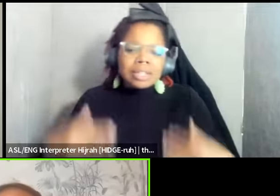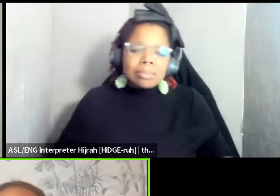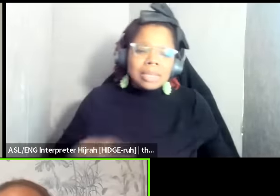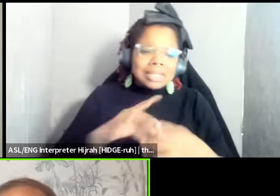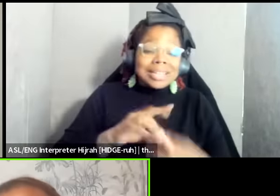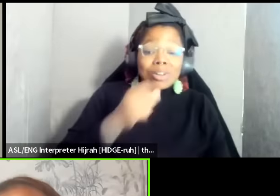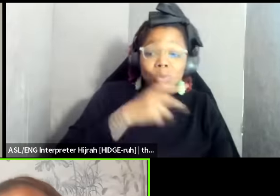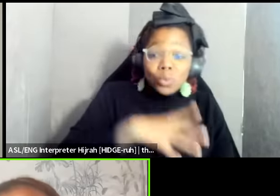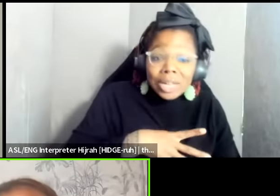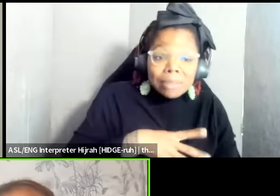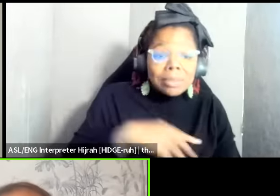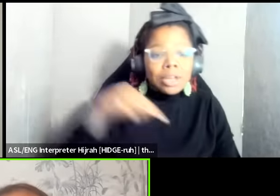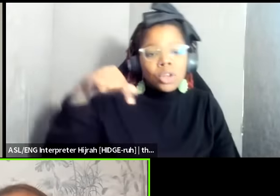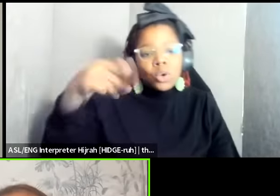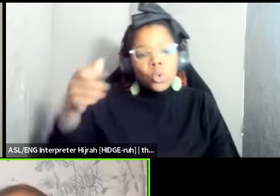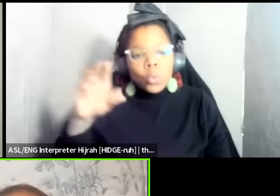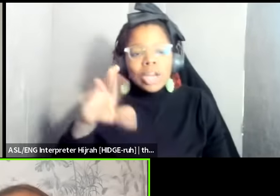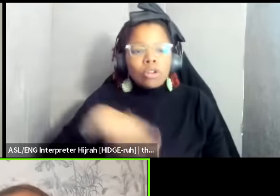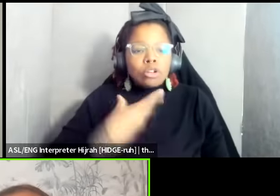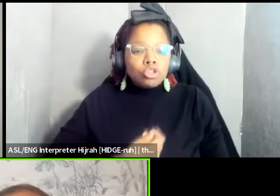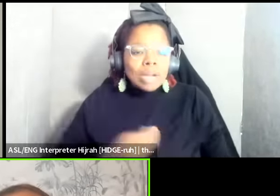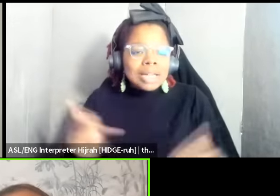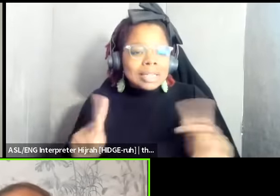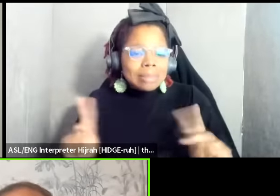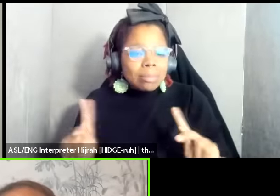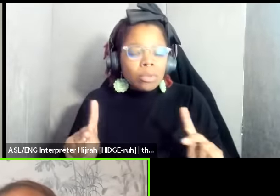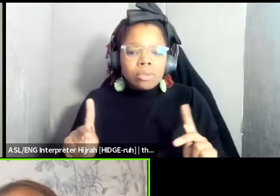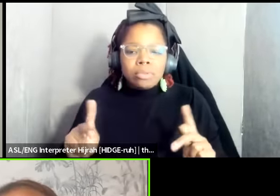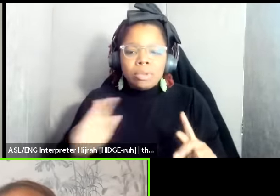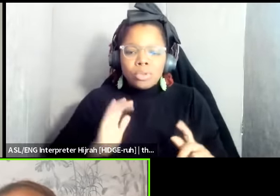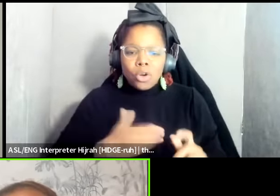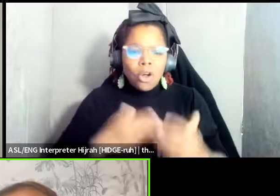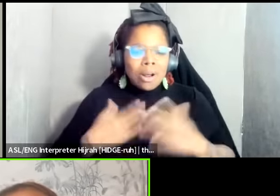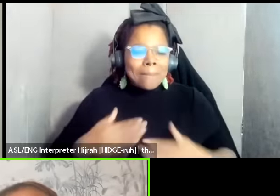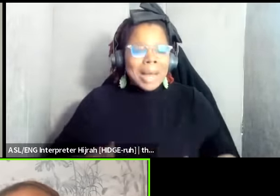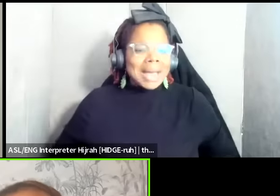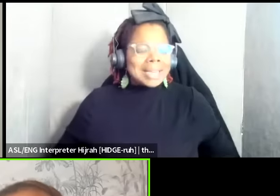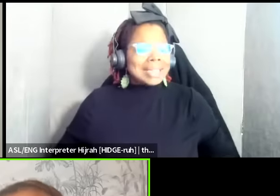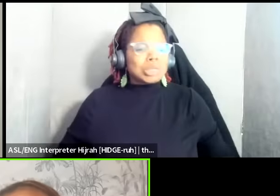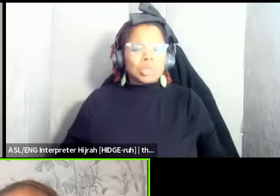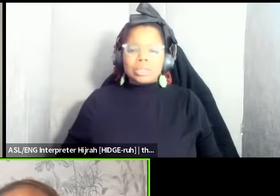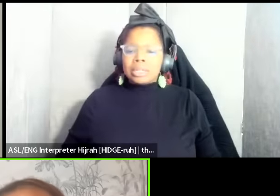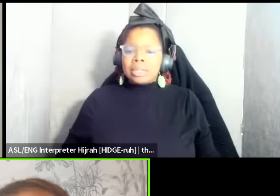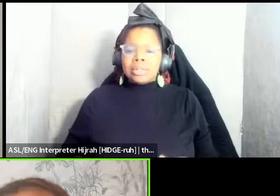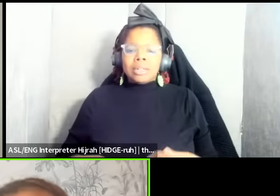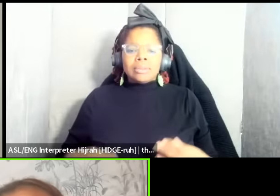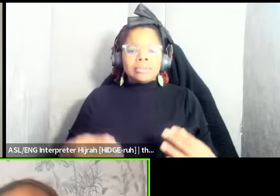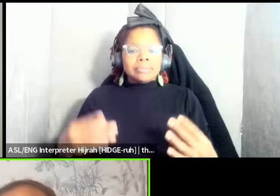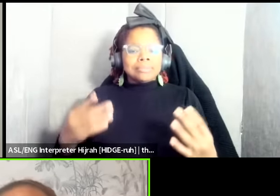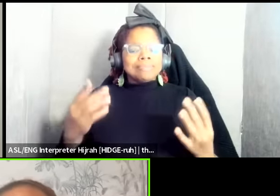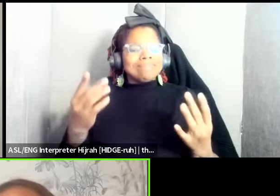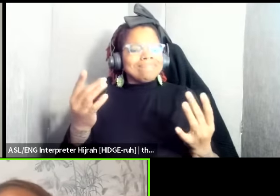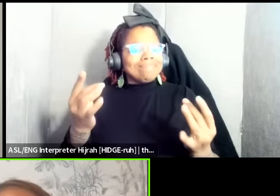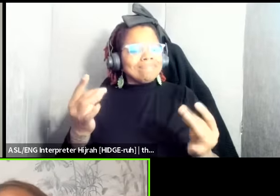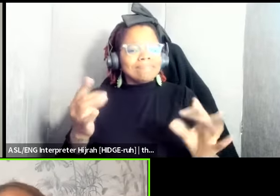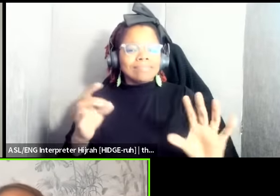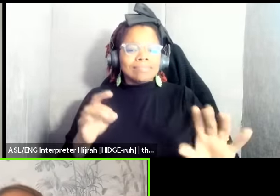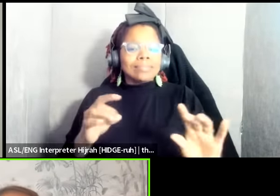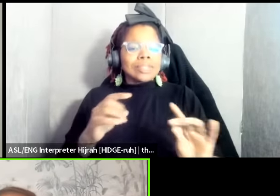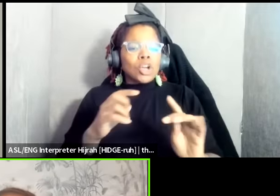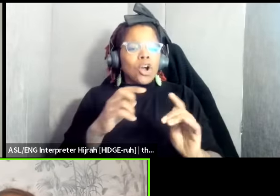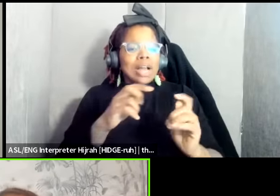queer and trans people um are precarious and are sides of particular violence so I'm so glad that